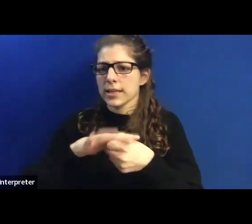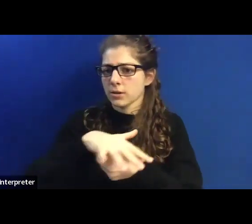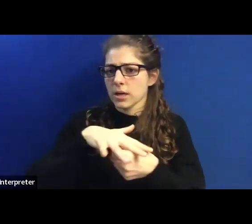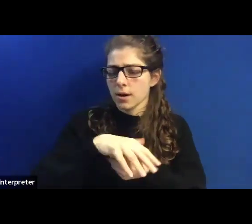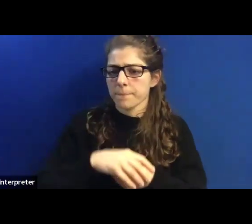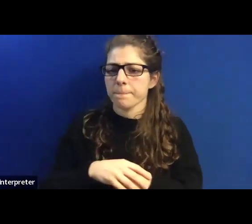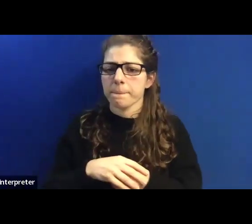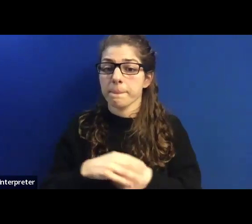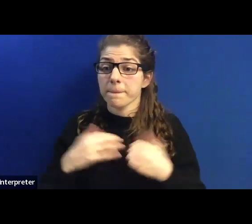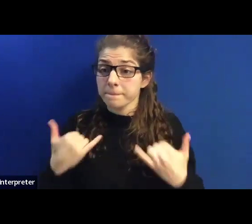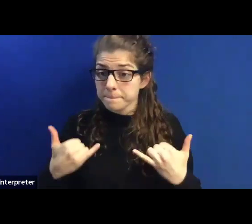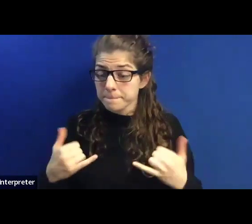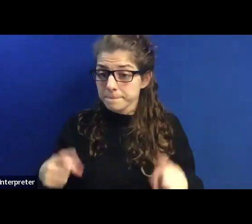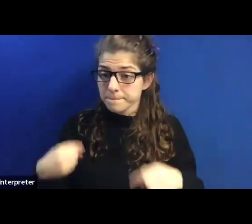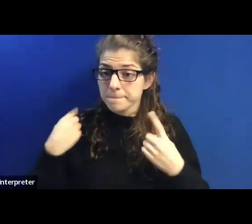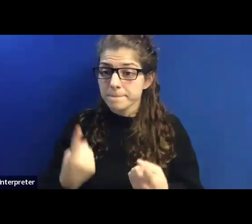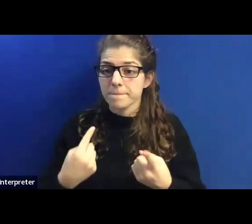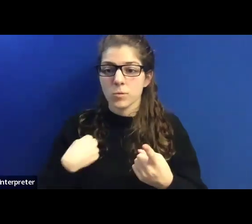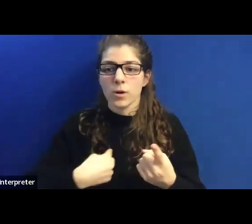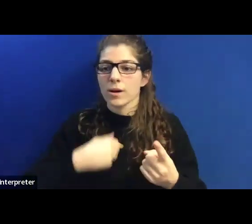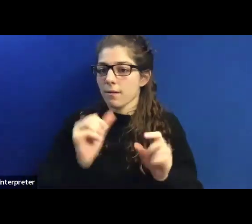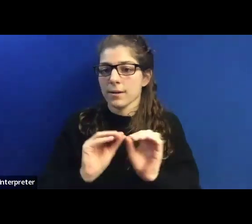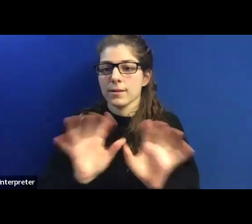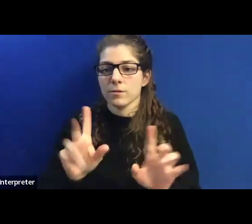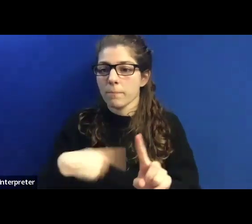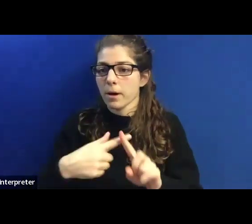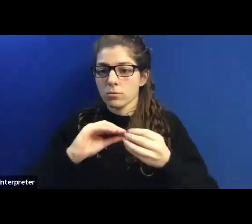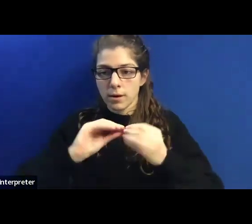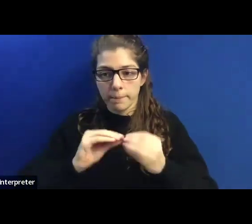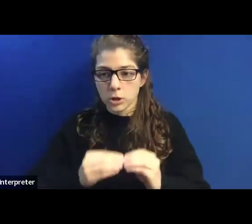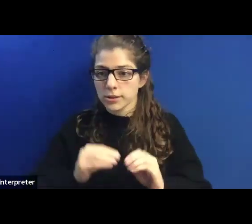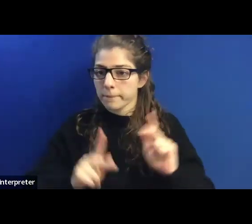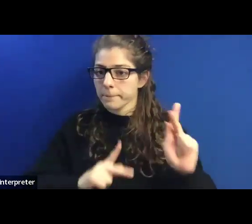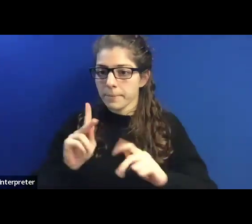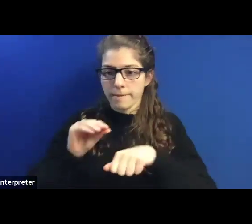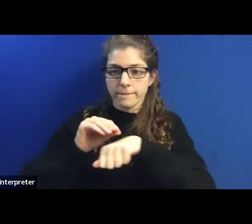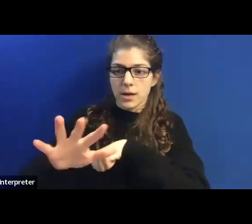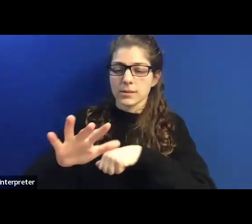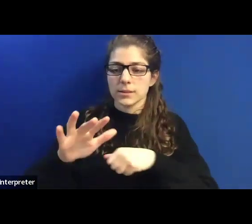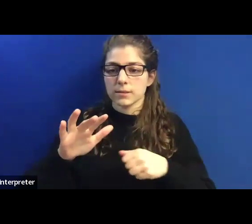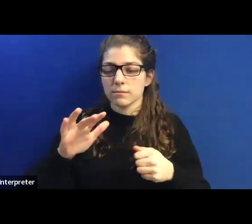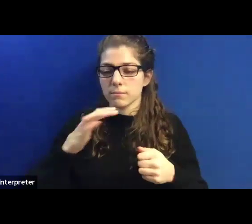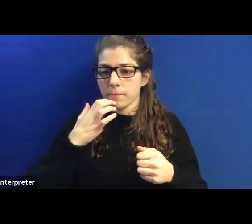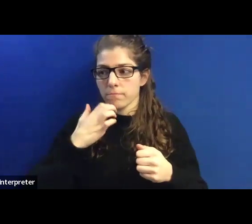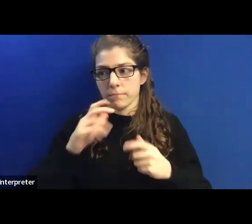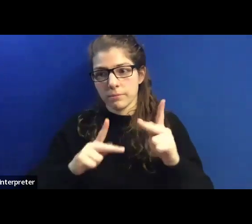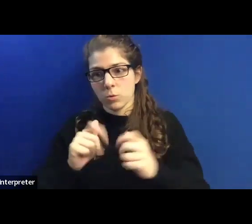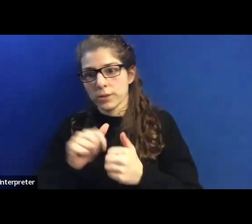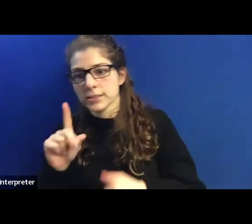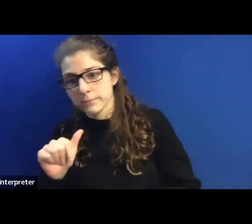To date we are not so clear about the numbers of people affected, let alone people with disabilities.